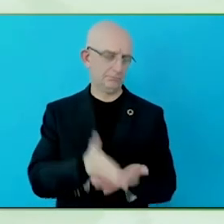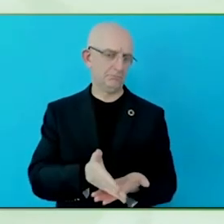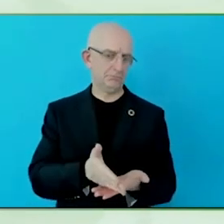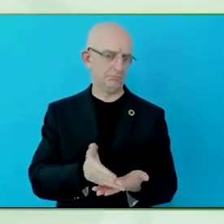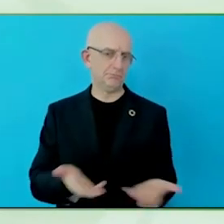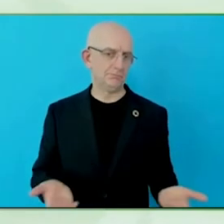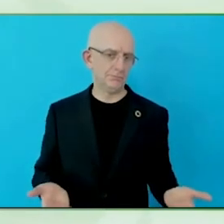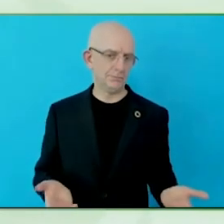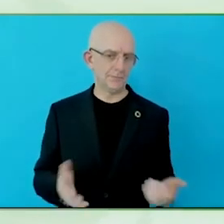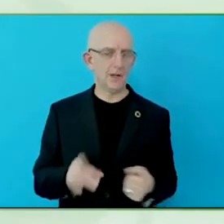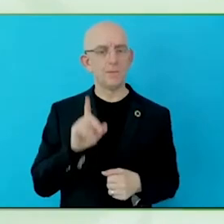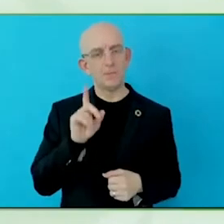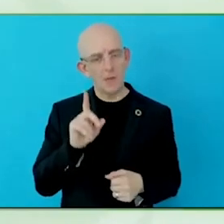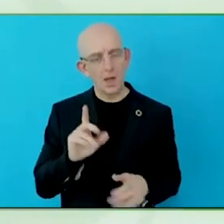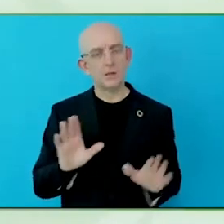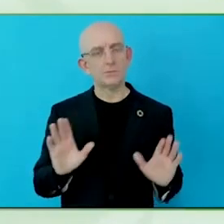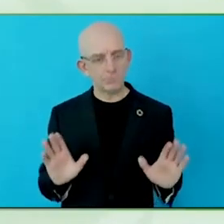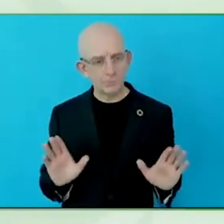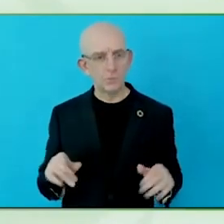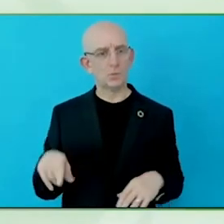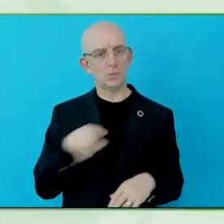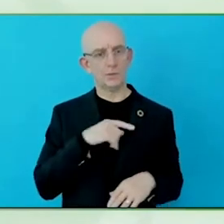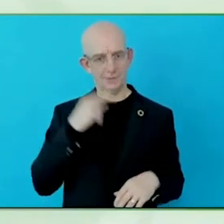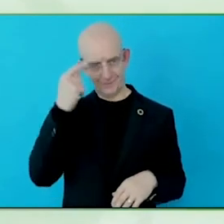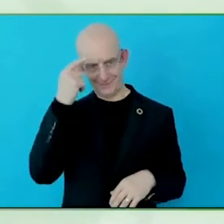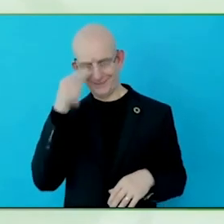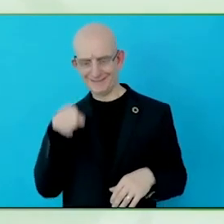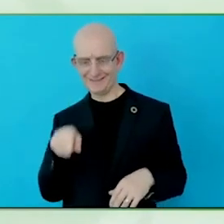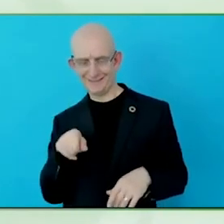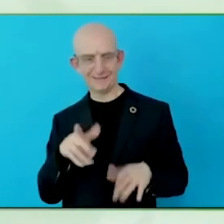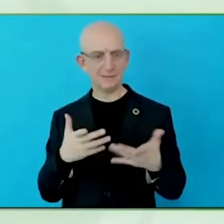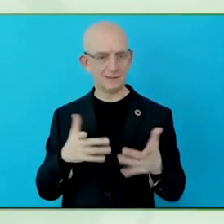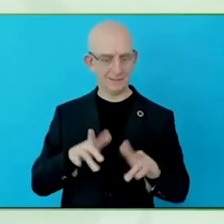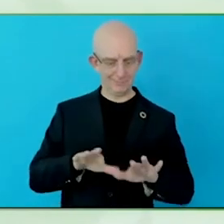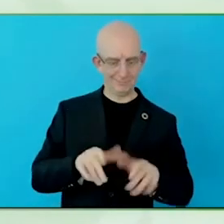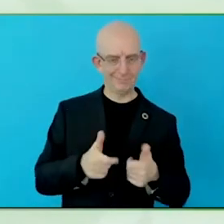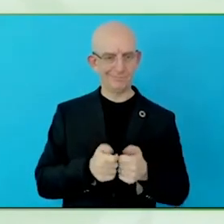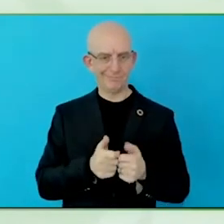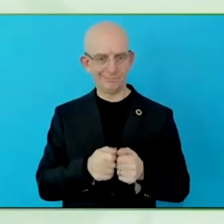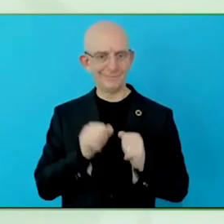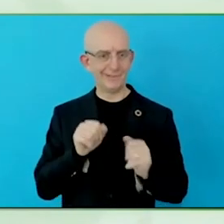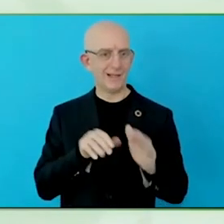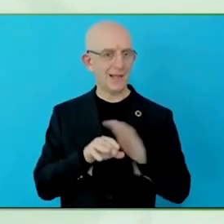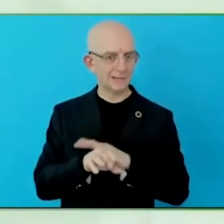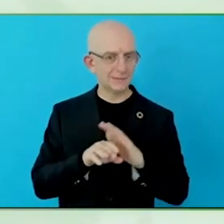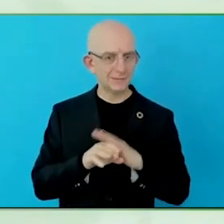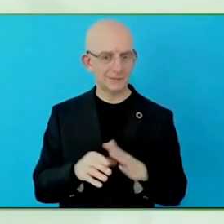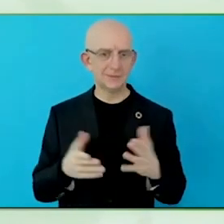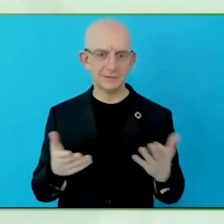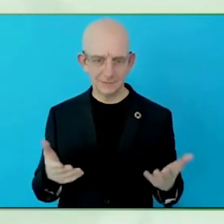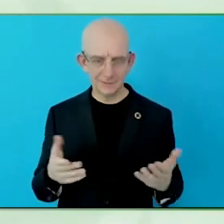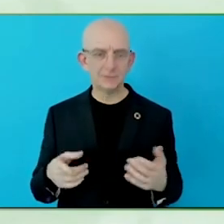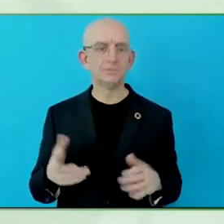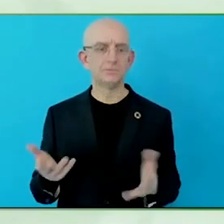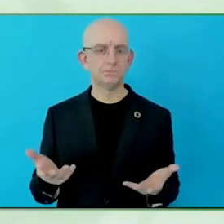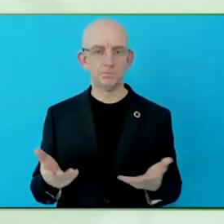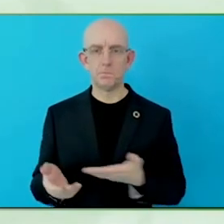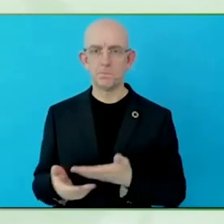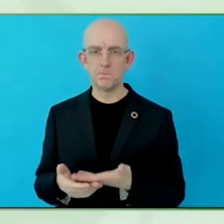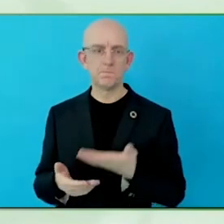And secondly, I think that is one of the things you need to look into, and without doing that yet, but we should -- we are not doing